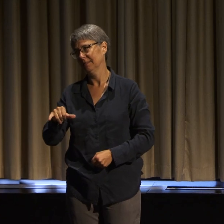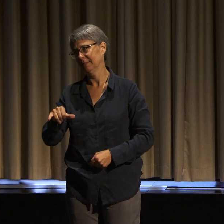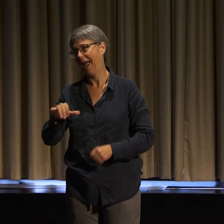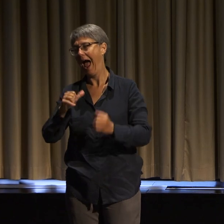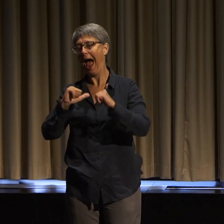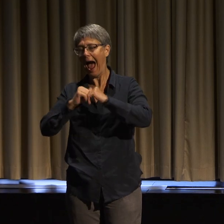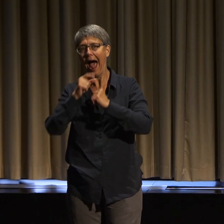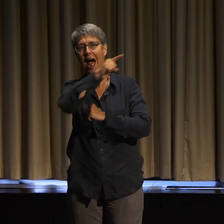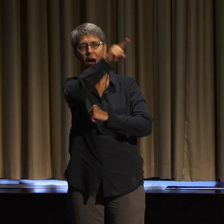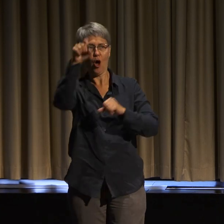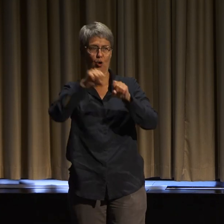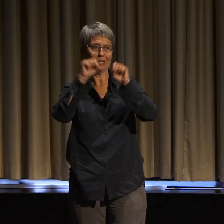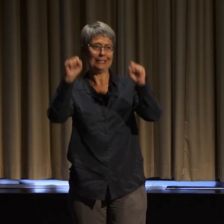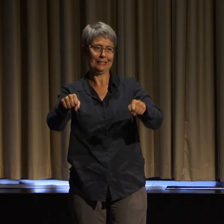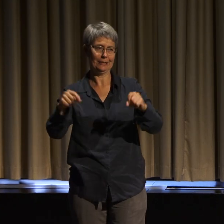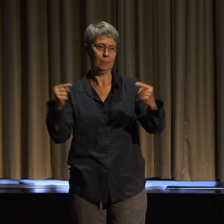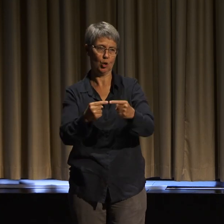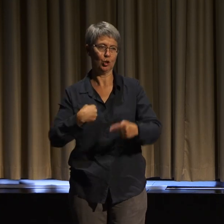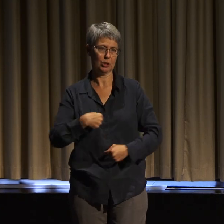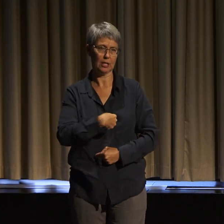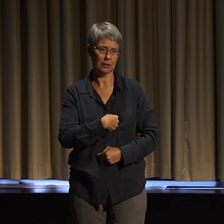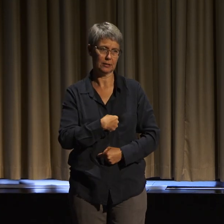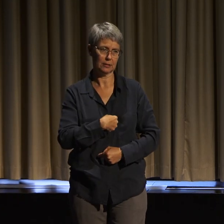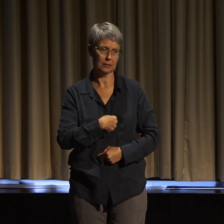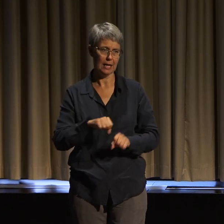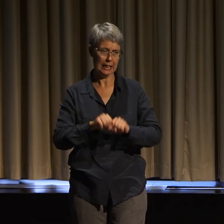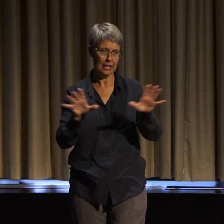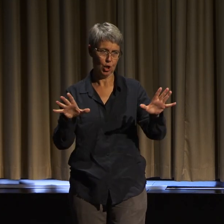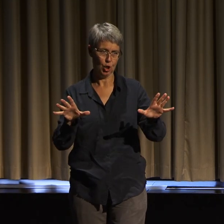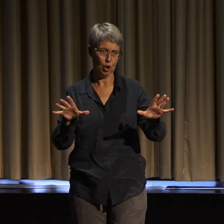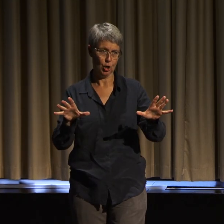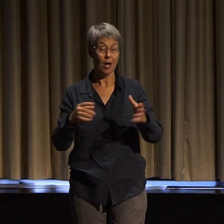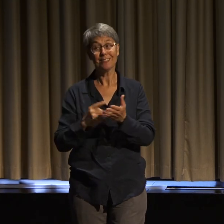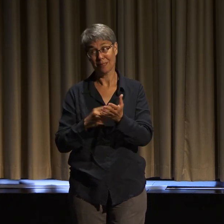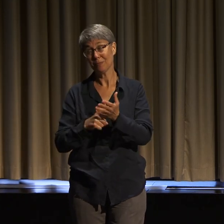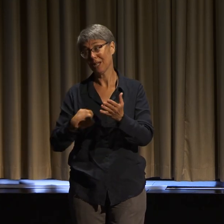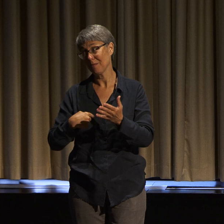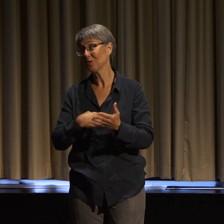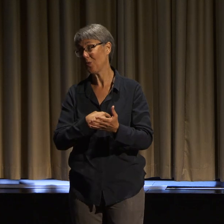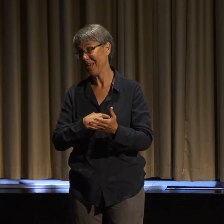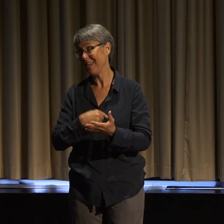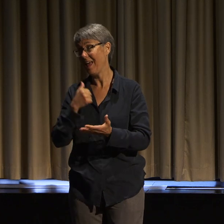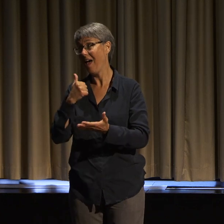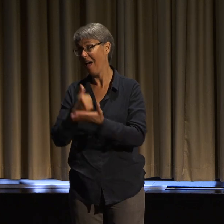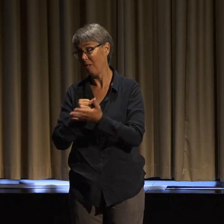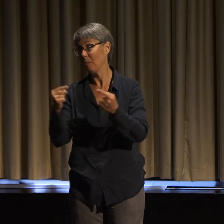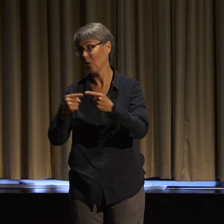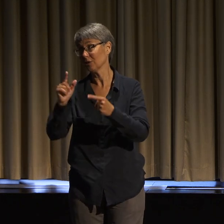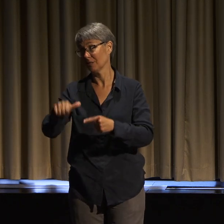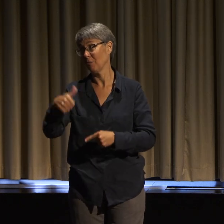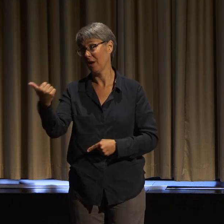and how we have been complicit in harm. None of us here are innocent.